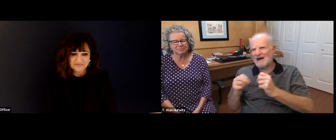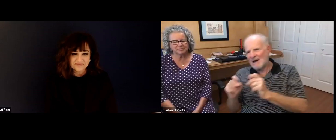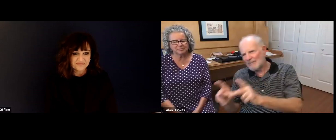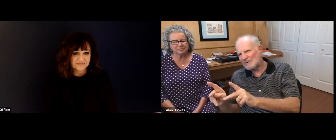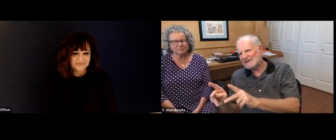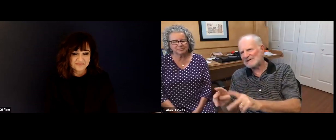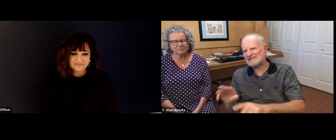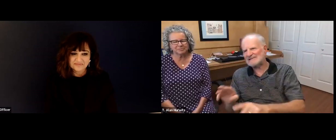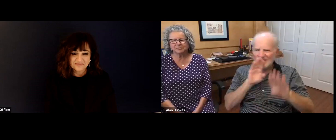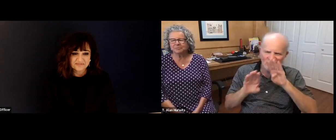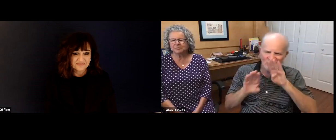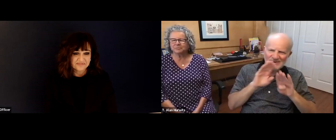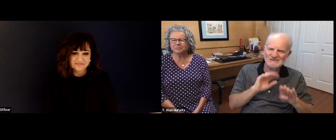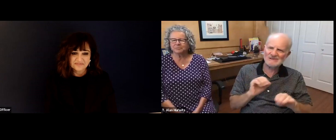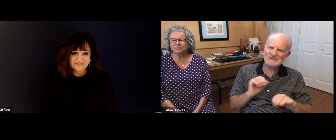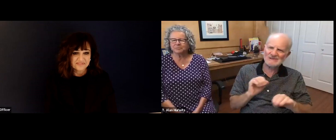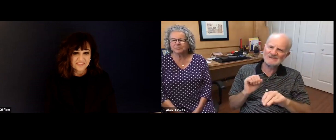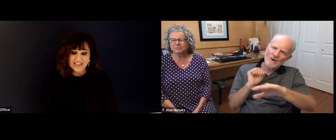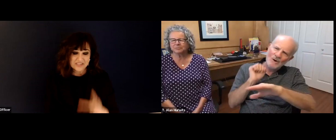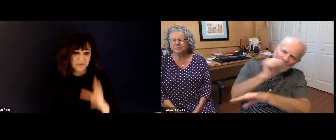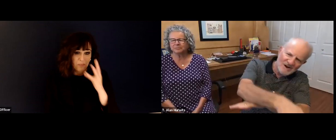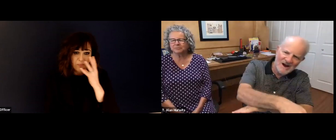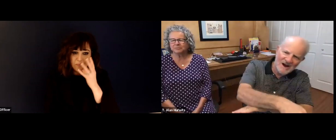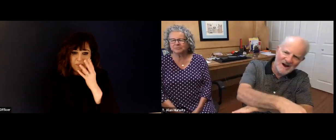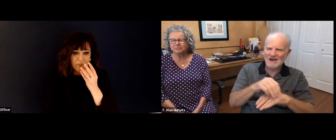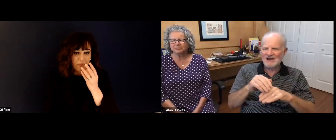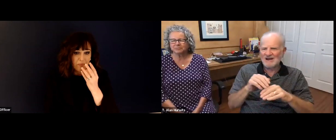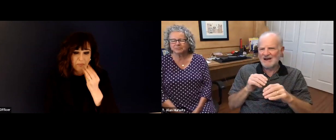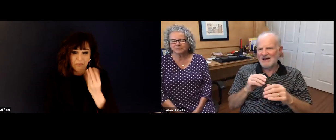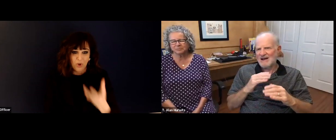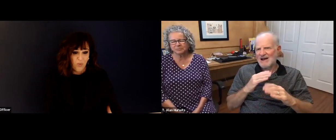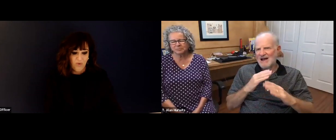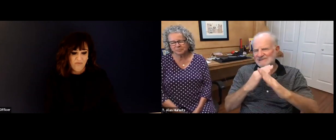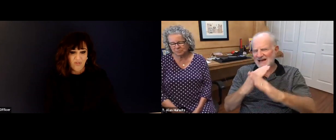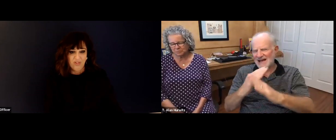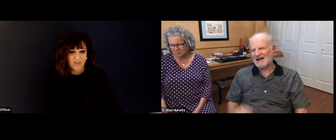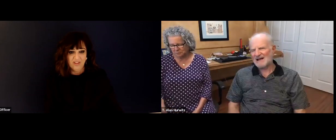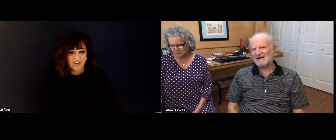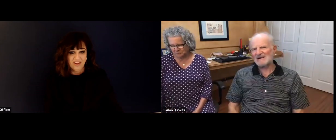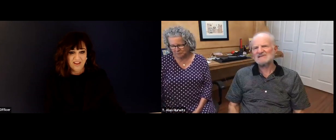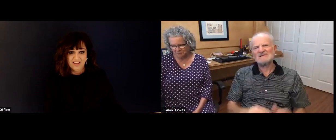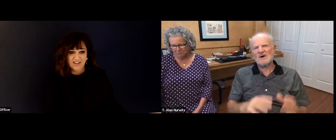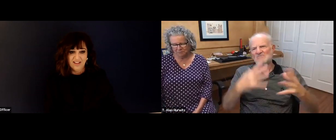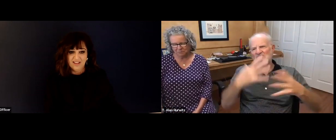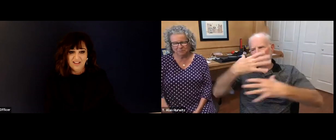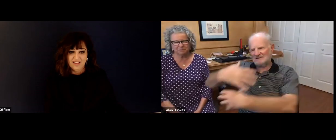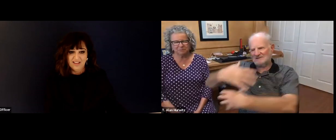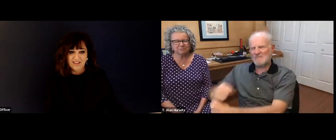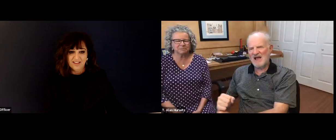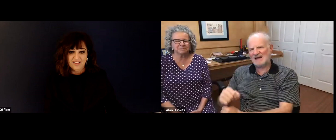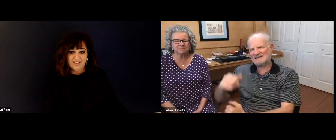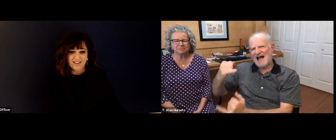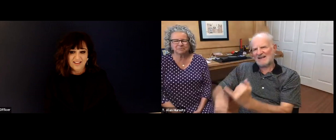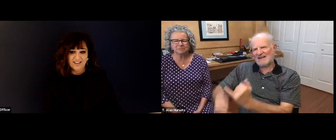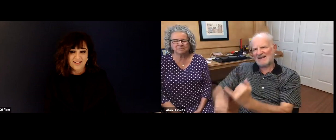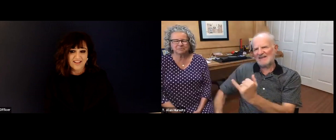through on the journey, some of the lessons learned on the journey, I kind of brought it to, to the end frustrations,